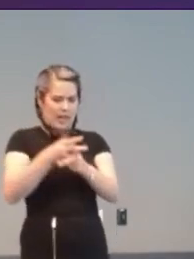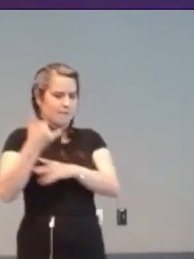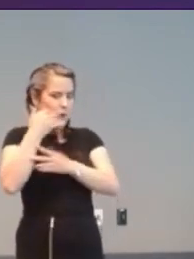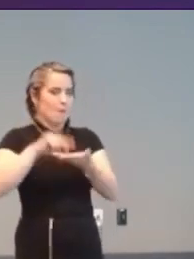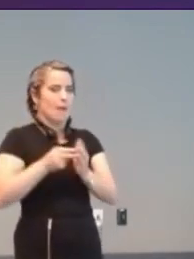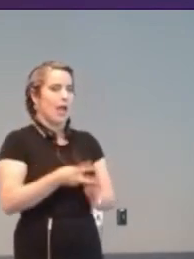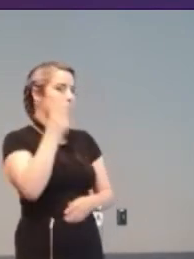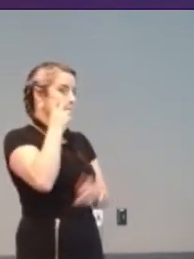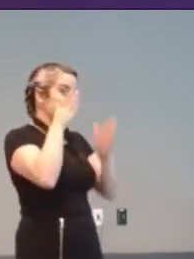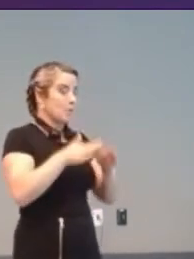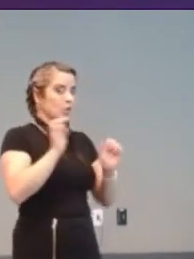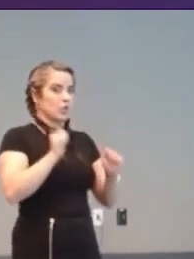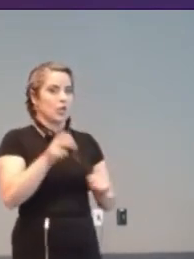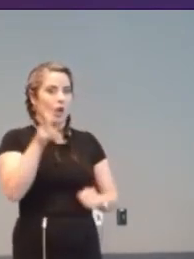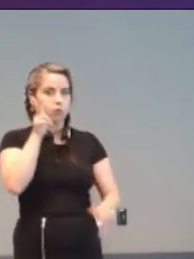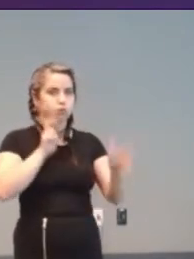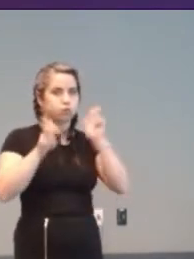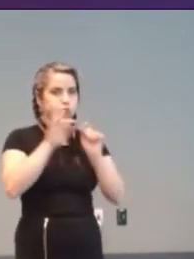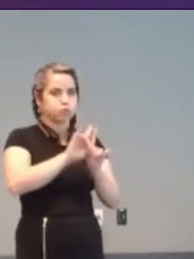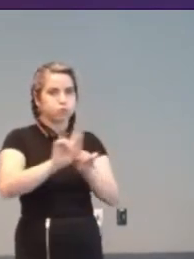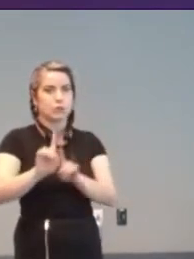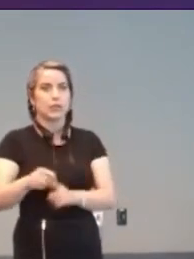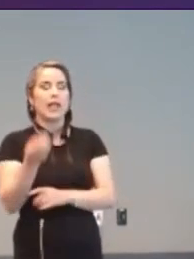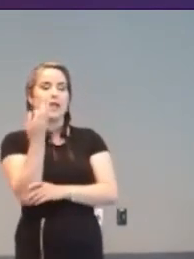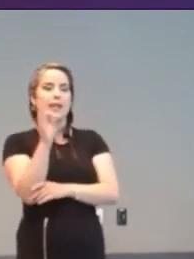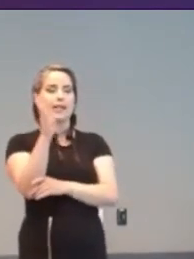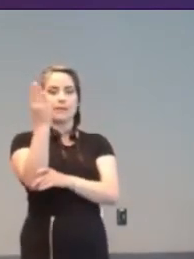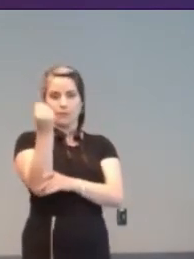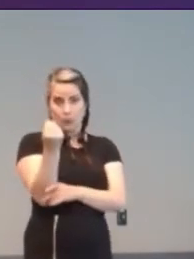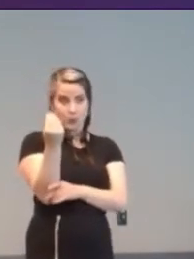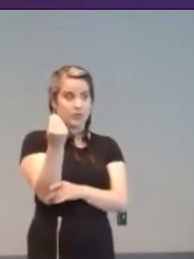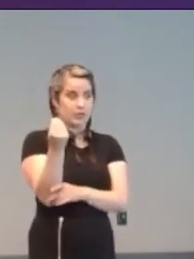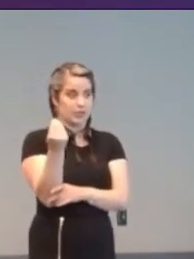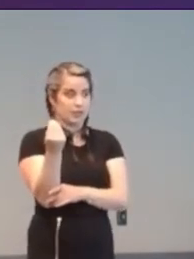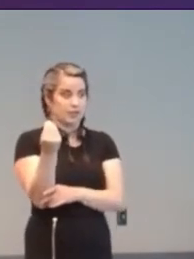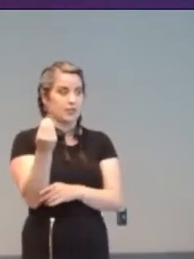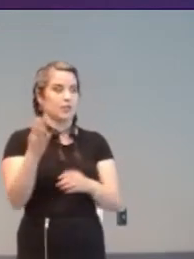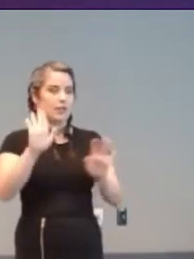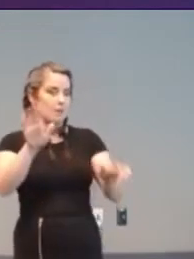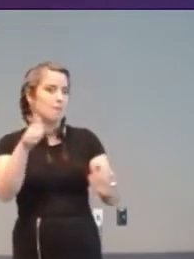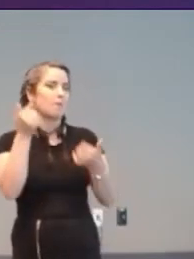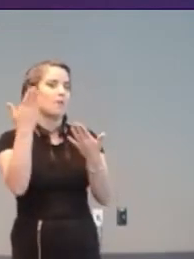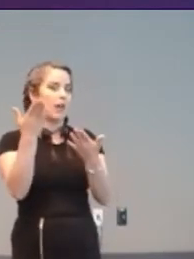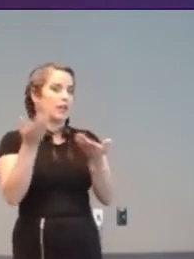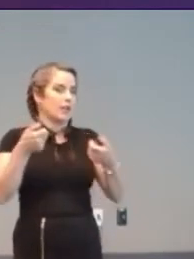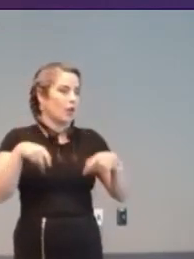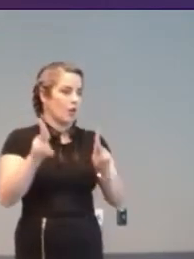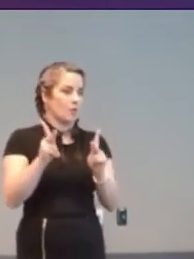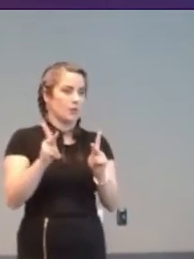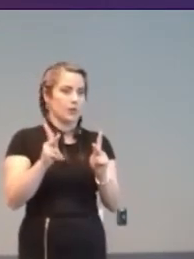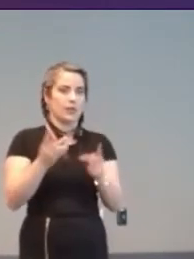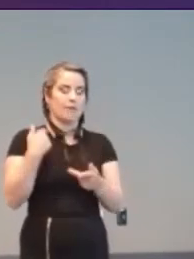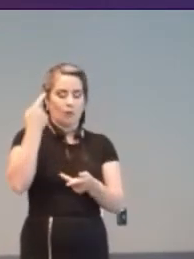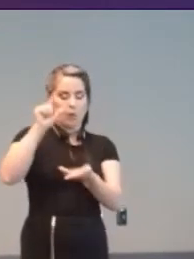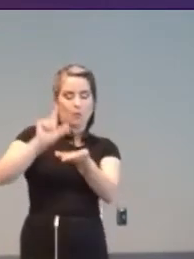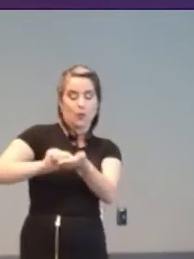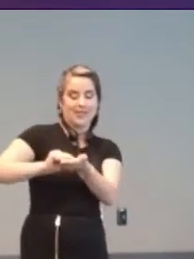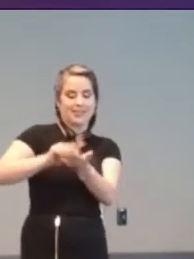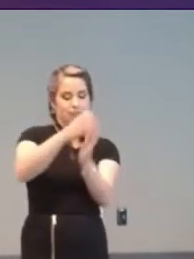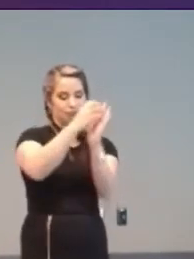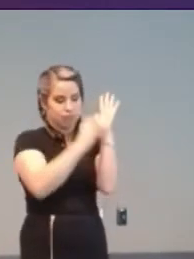around them. The 1914 Optophone gave them a way to read printed text. A trained operator